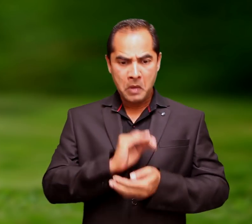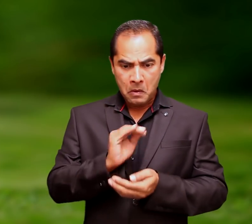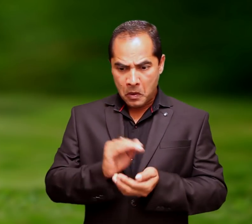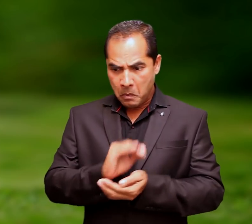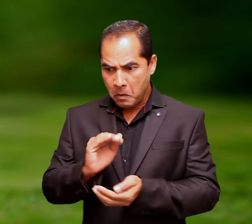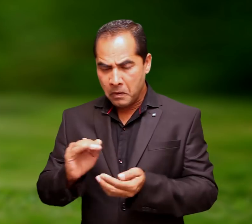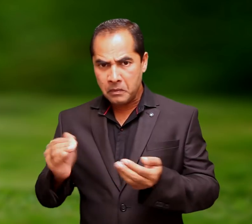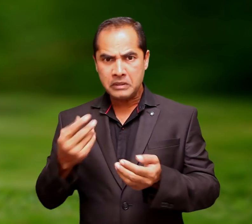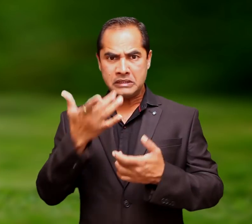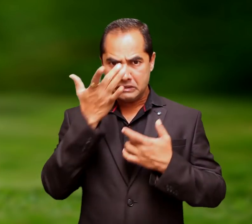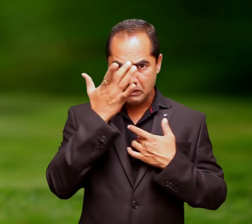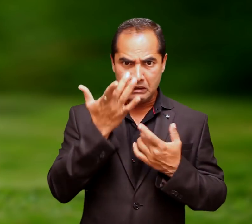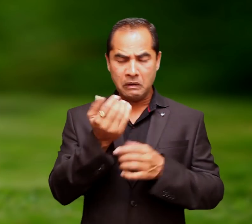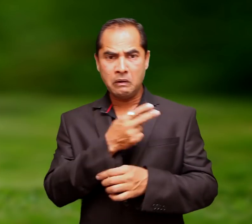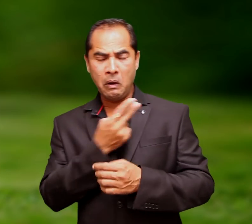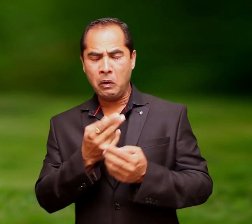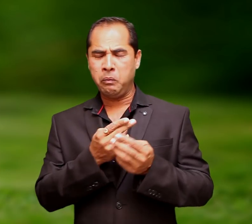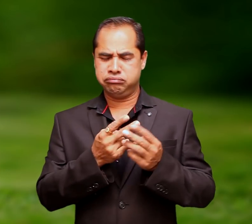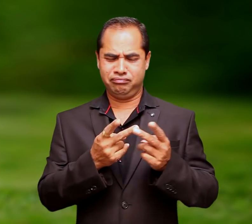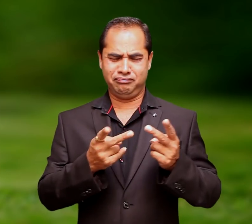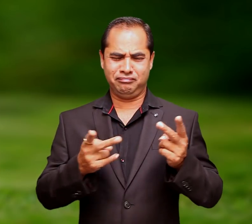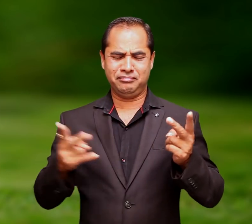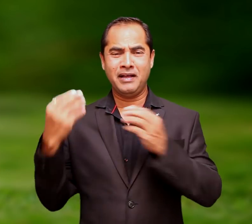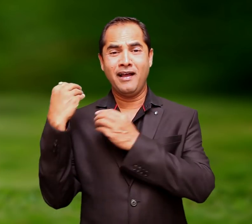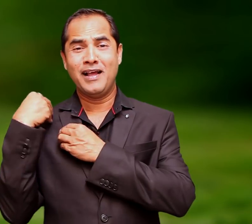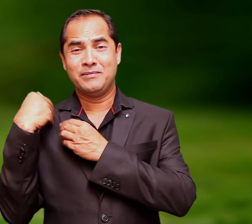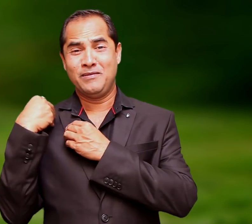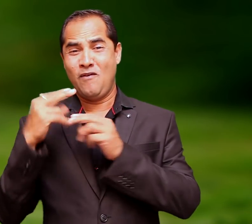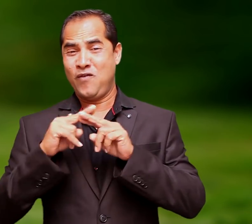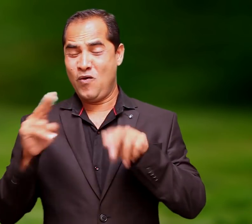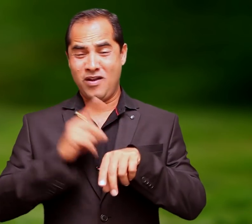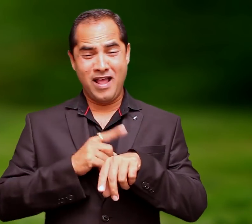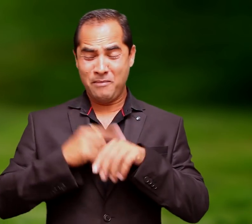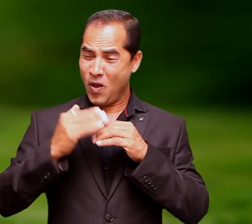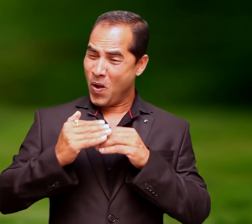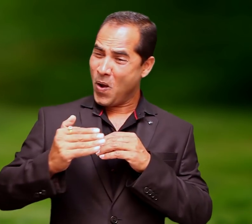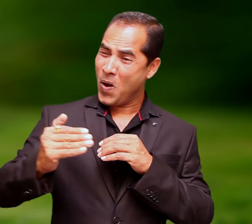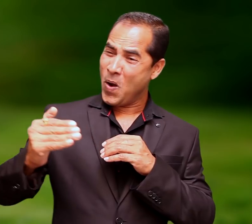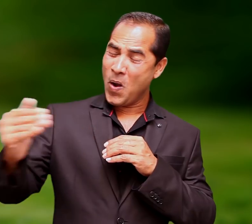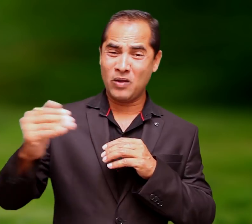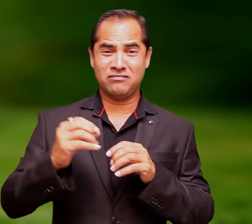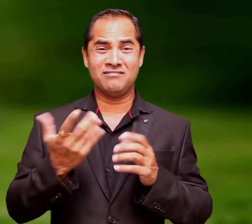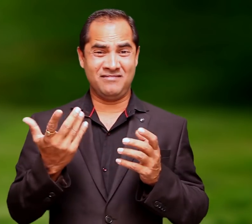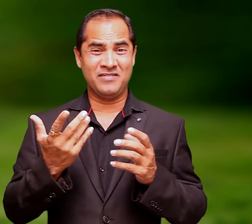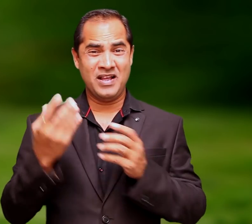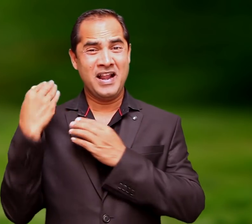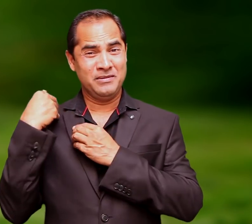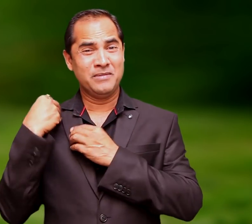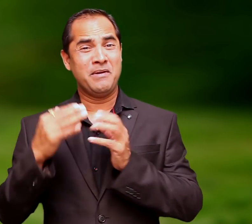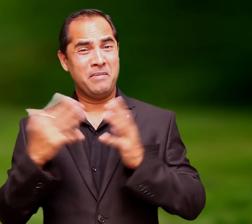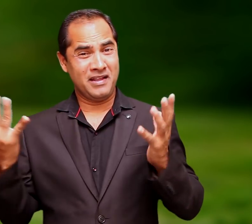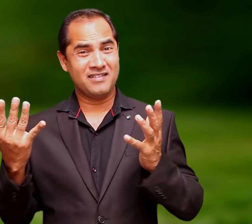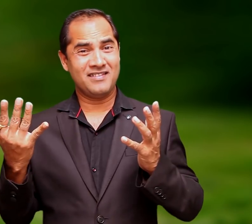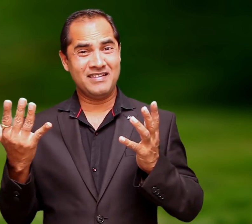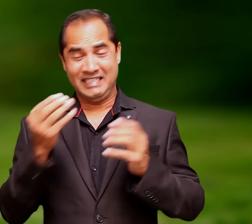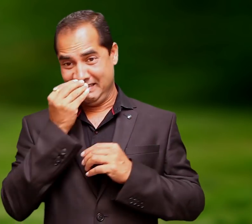feed the pet, take care of it. It's a serious, full-time responsibility.